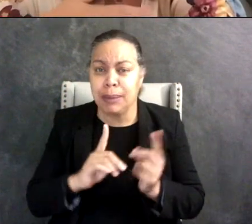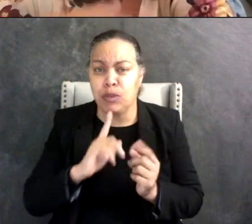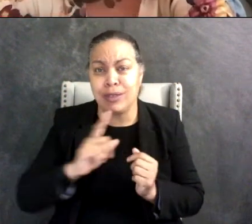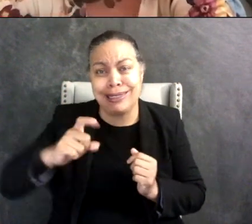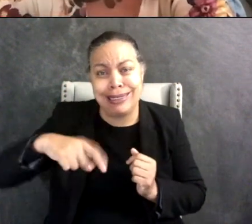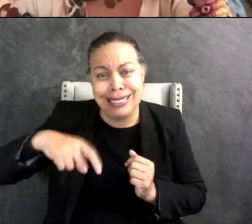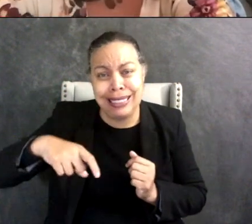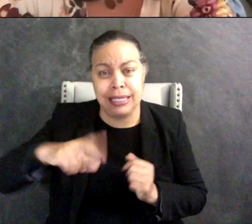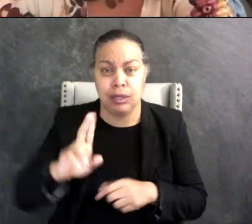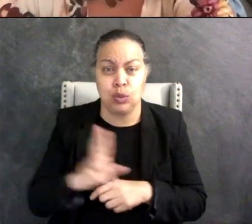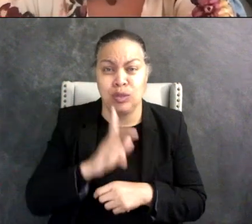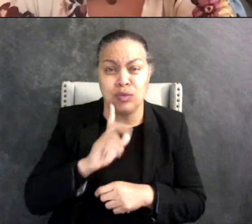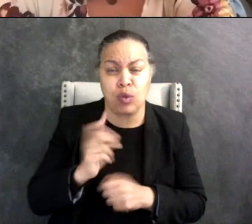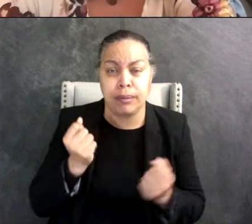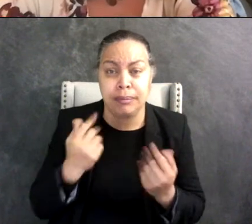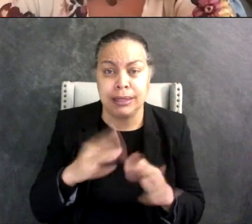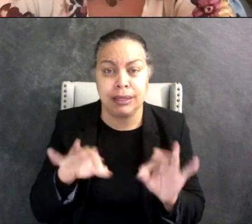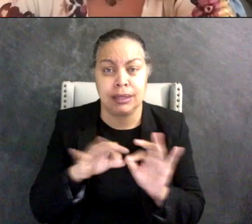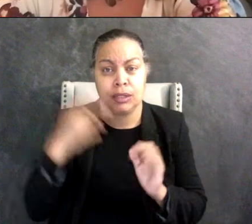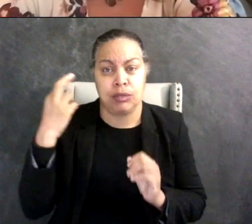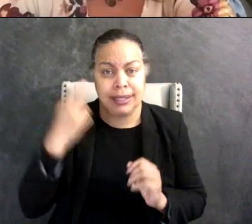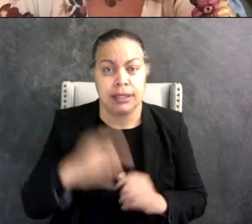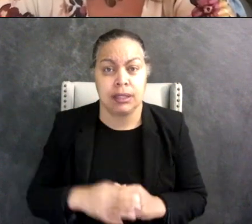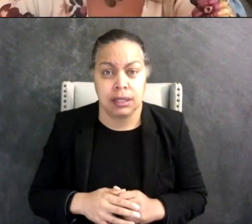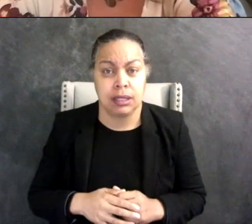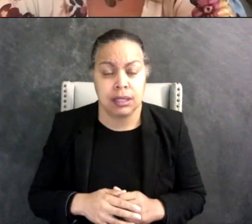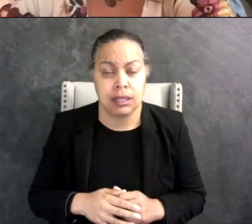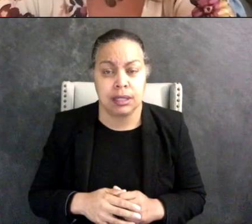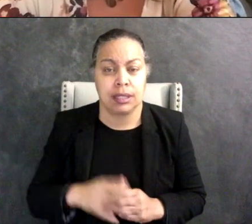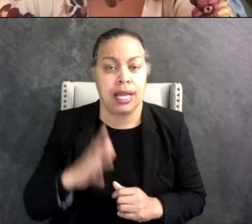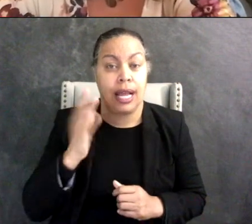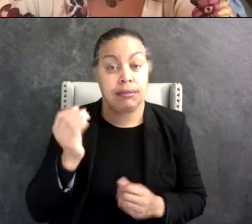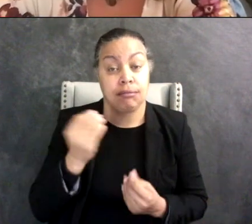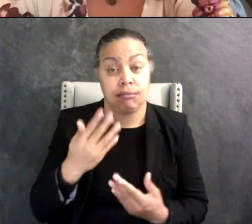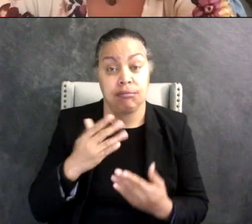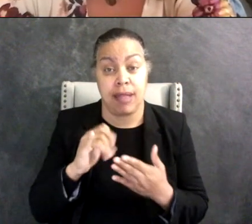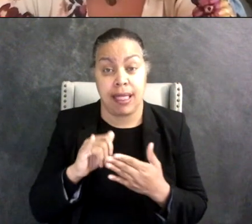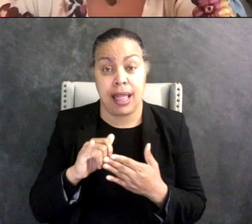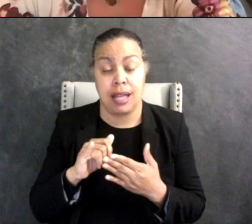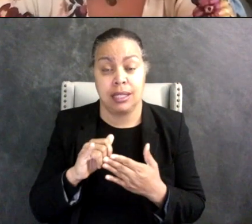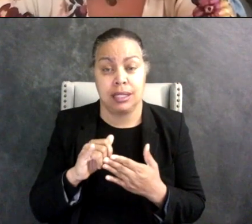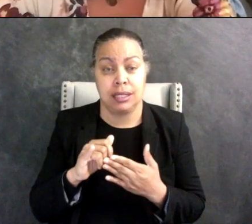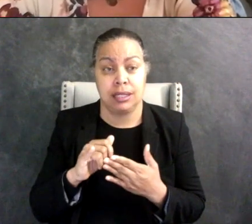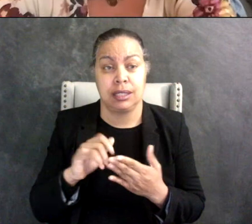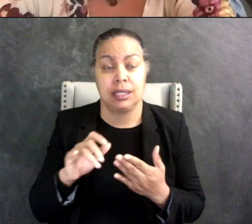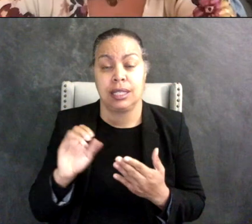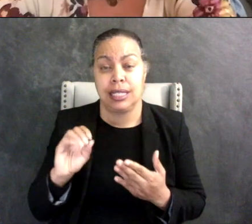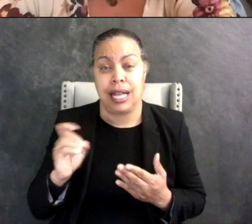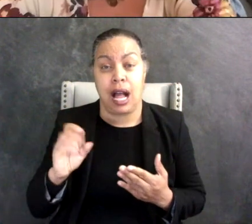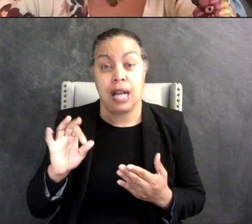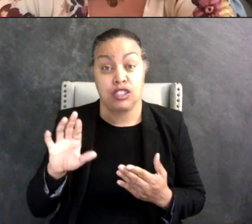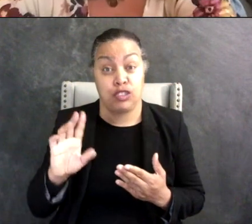for a lot of purposes and I would like to cite that there is an oxford study that was done